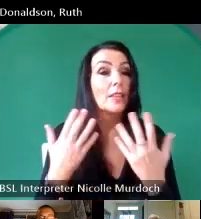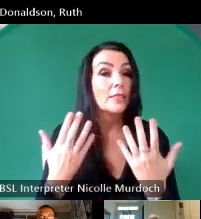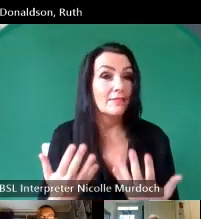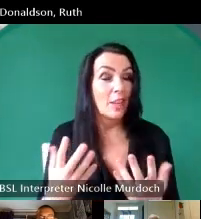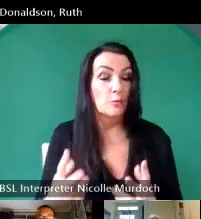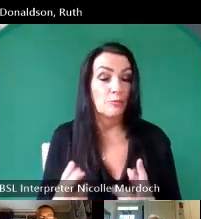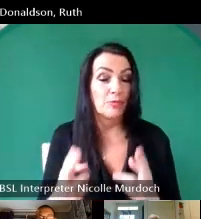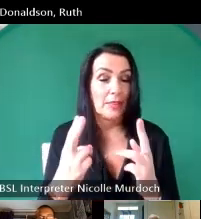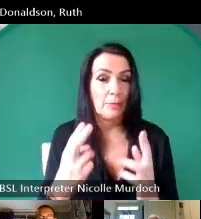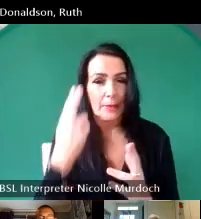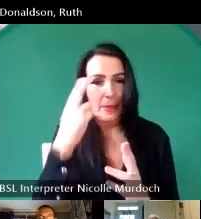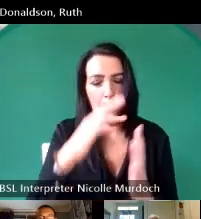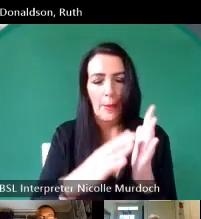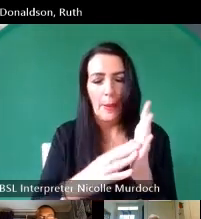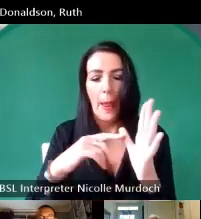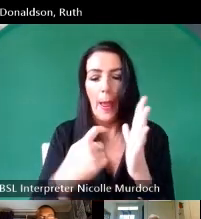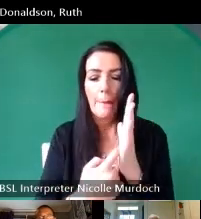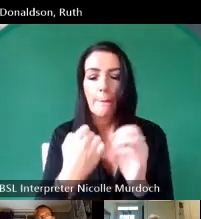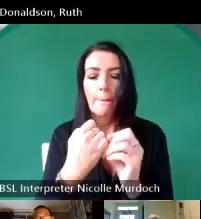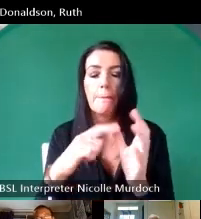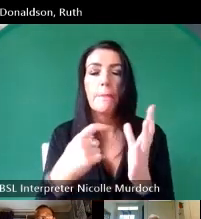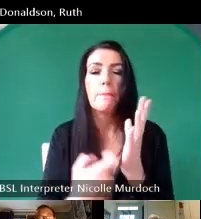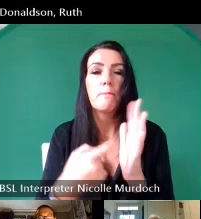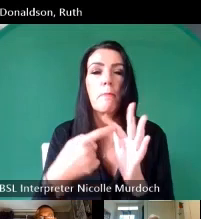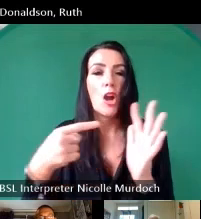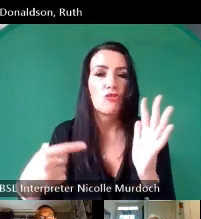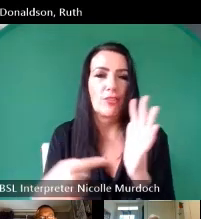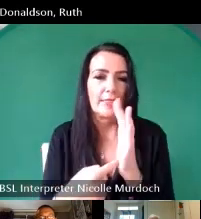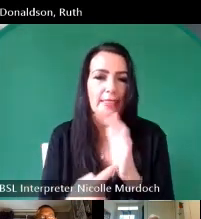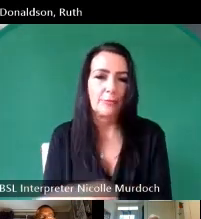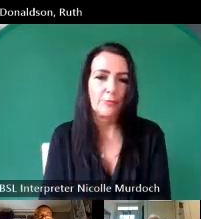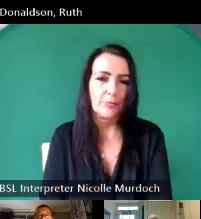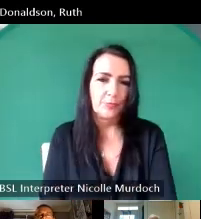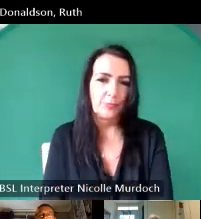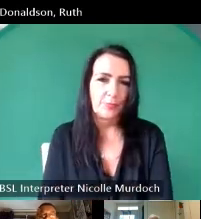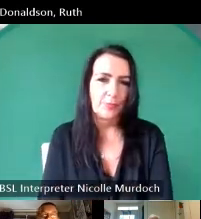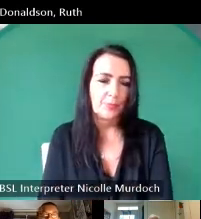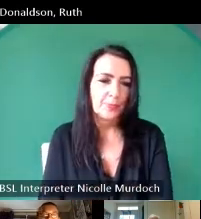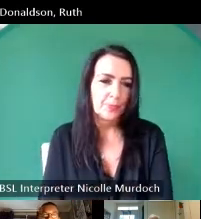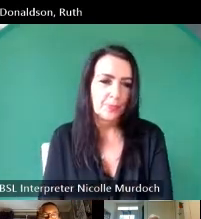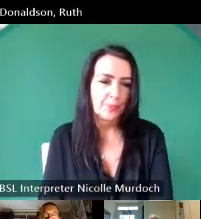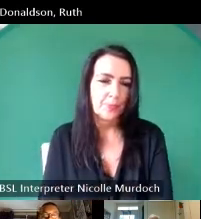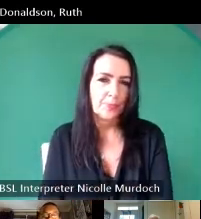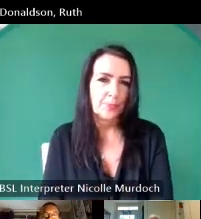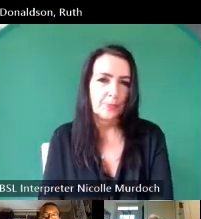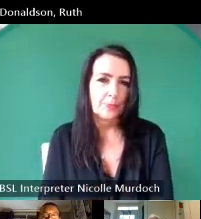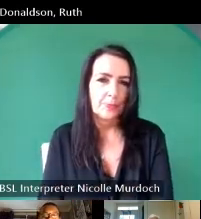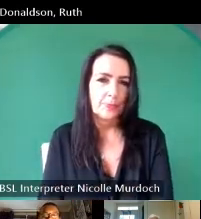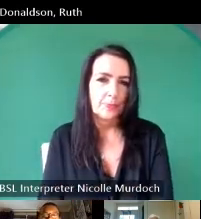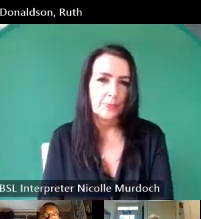Margaret on the next 17 no I started